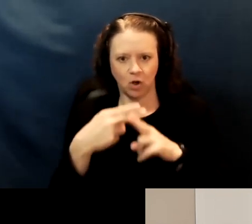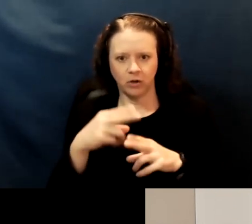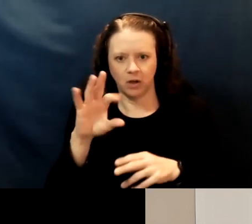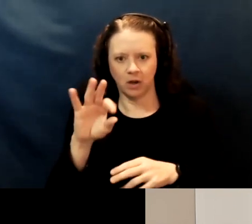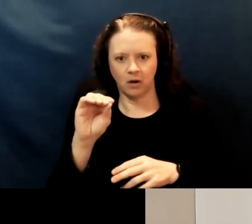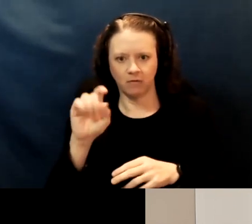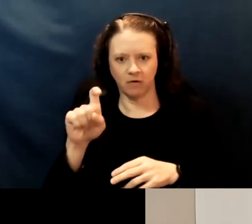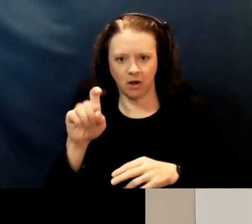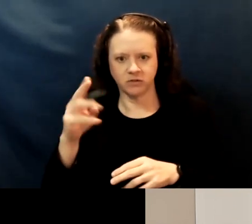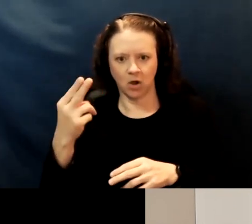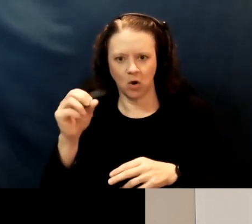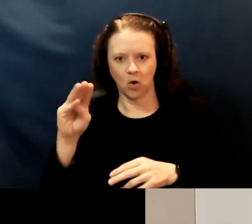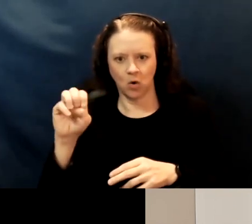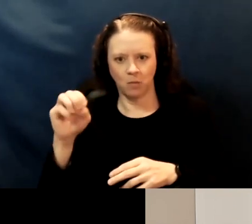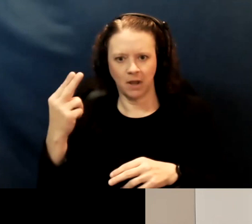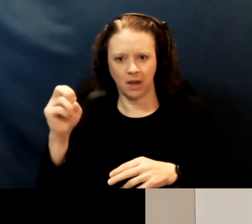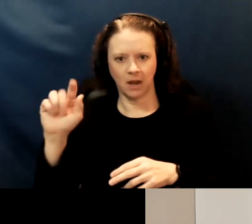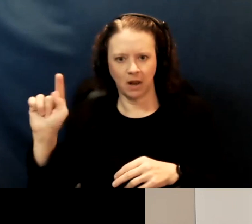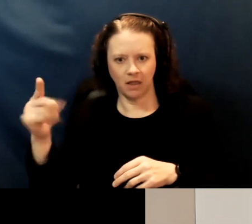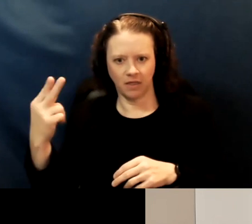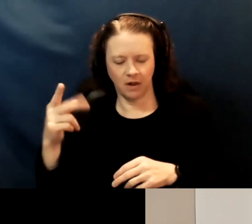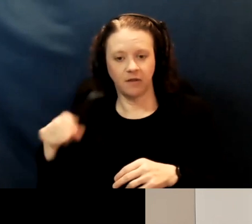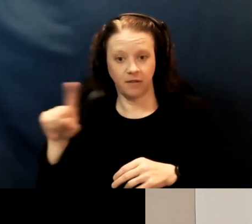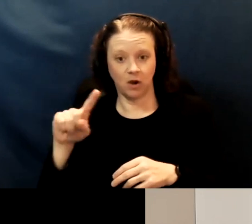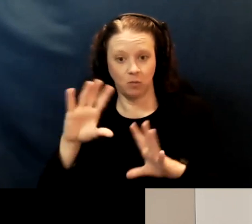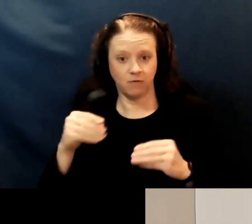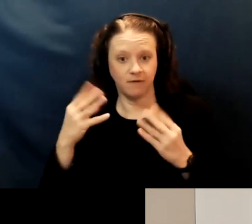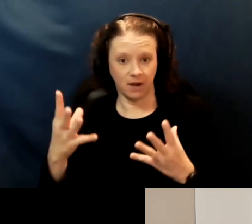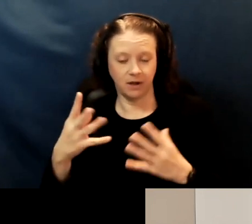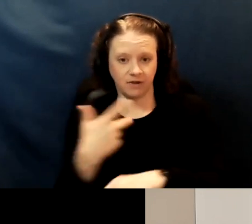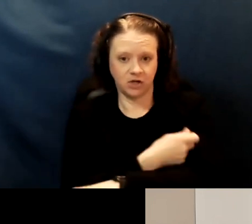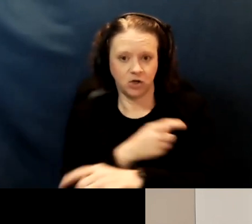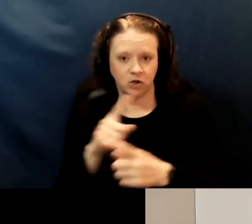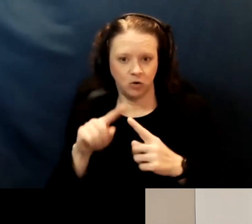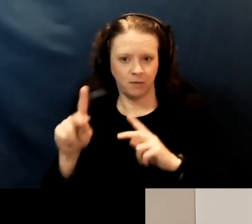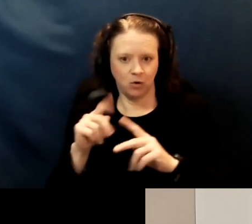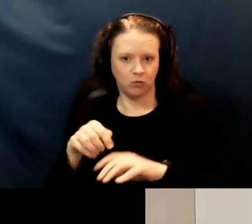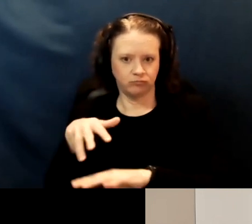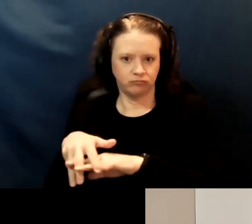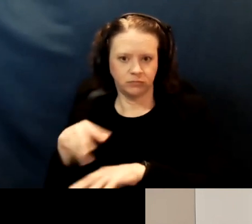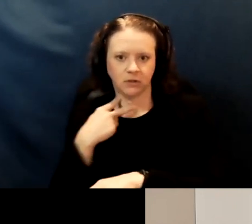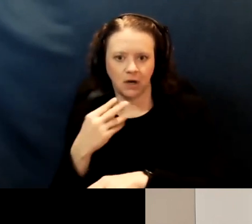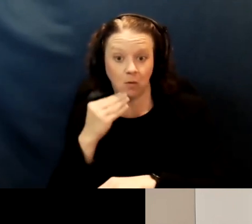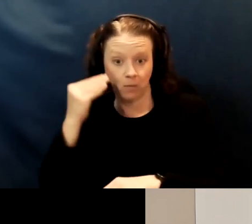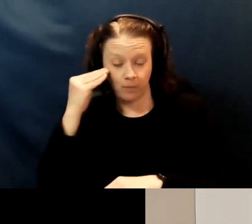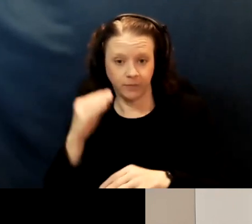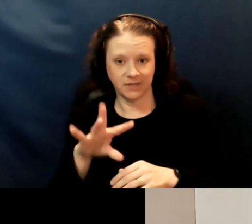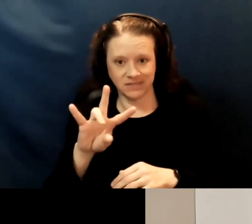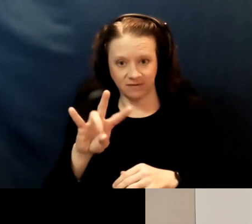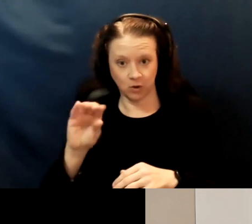They're providing vaccinations to the homebound. And the number to call is (707) 573-0223.